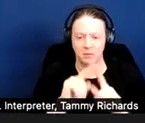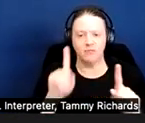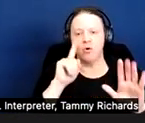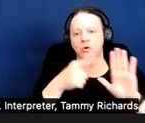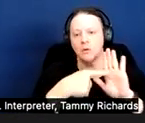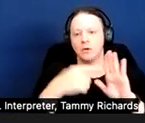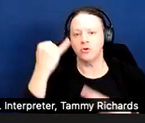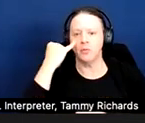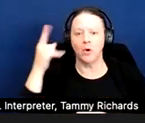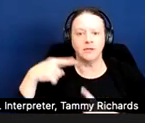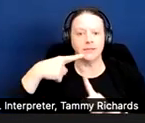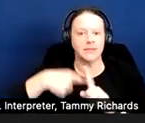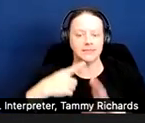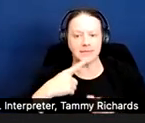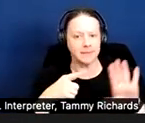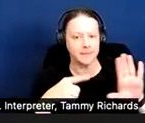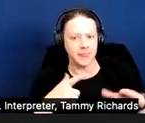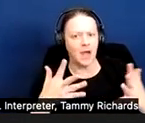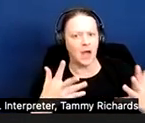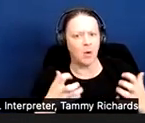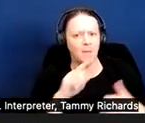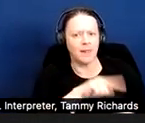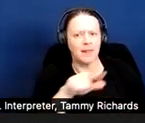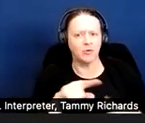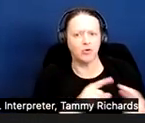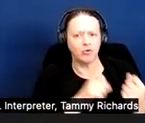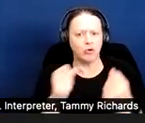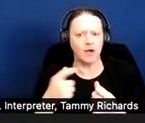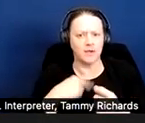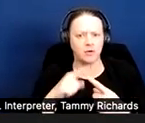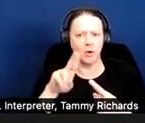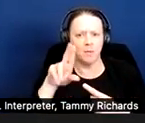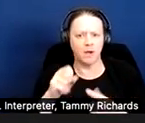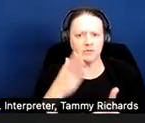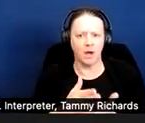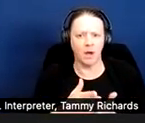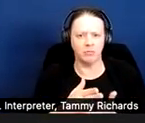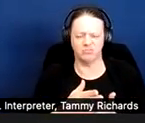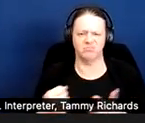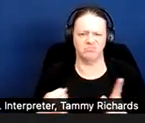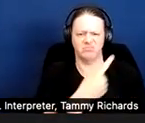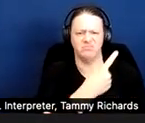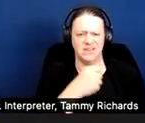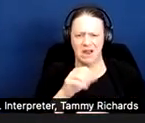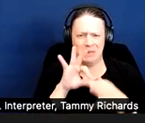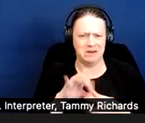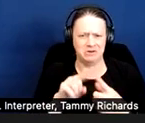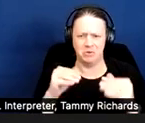who asks their landlord to drive them to the busstop. That has nothing to do with housing; that would be a fundamental alteration, it's not